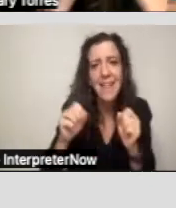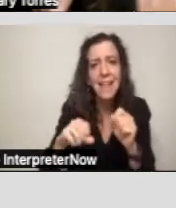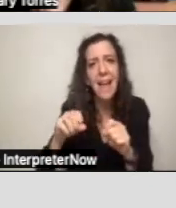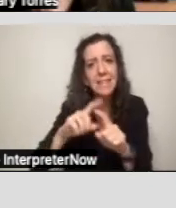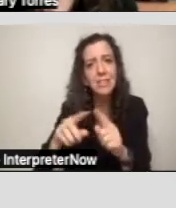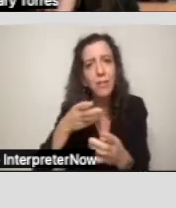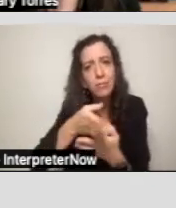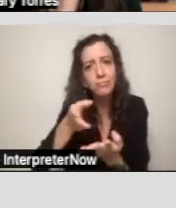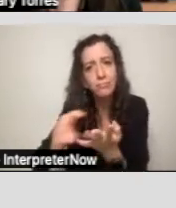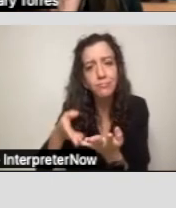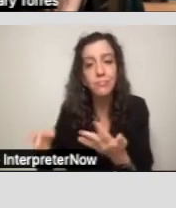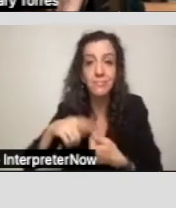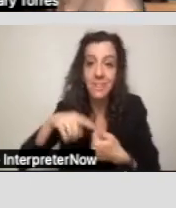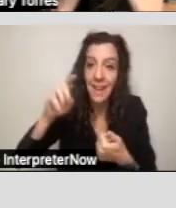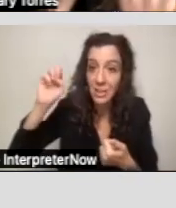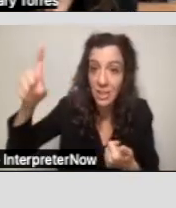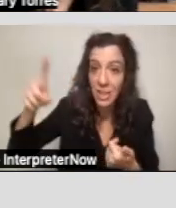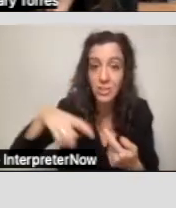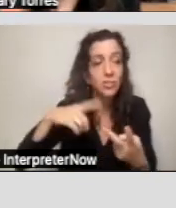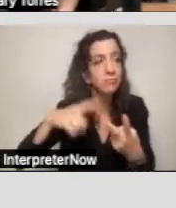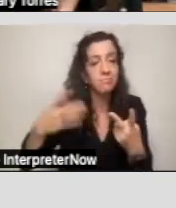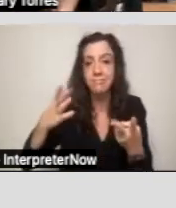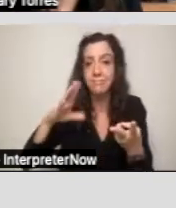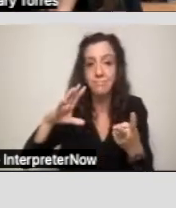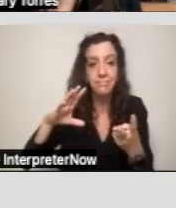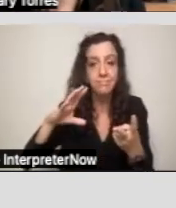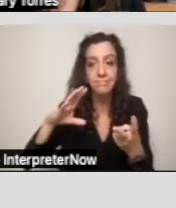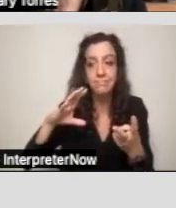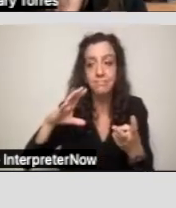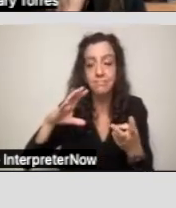It can be in education, it can be community integration.